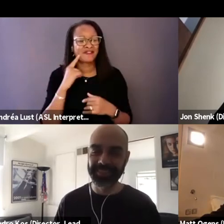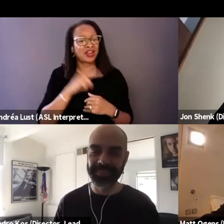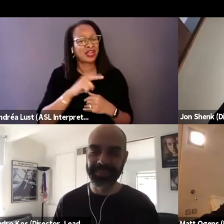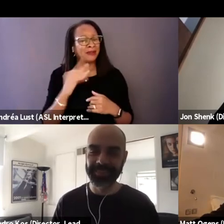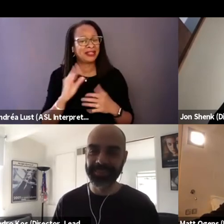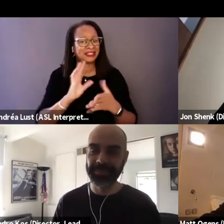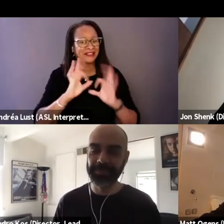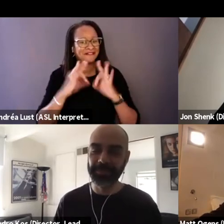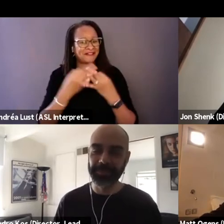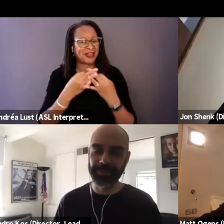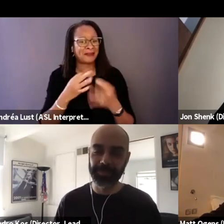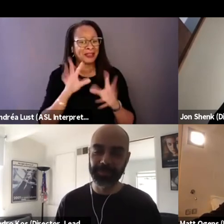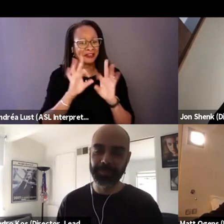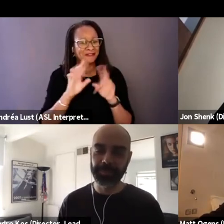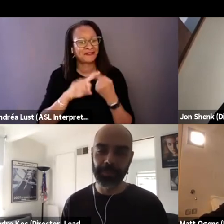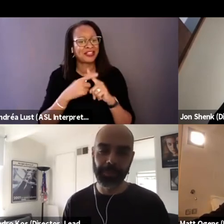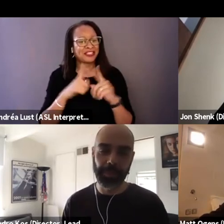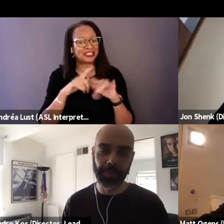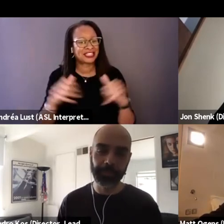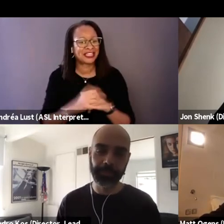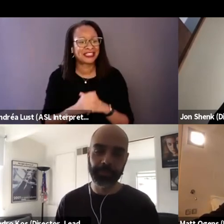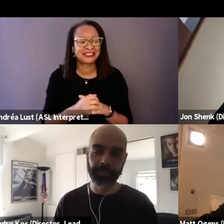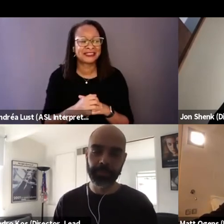to see all that play out. Yeah, they love it.